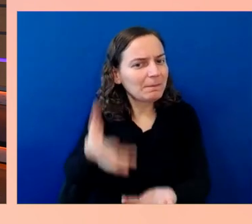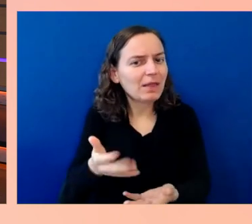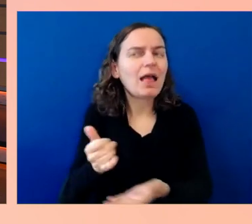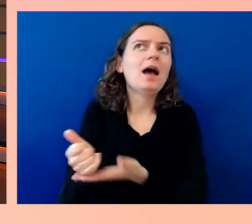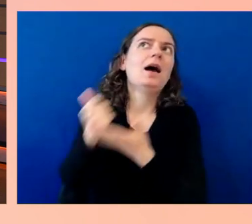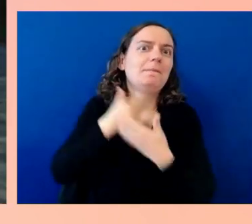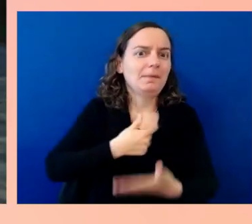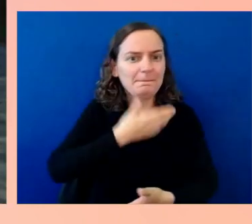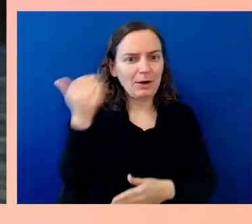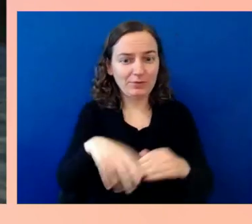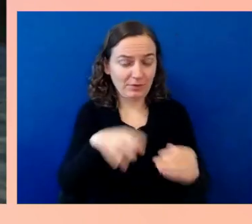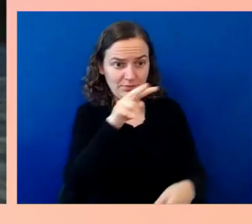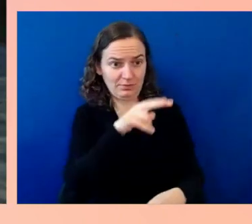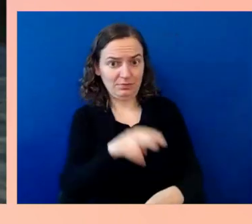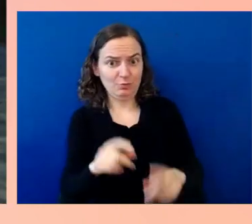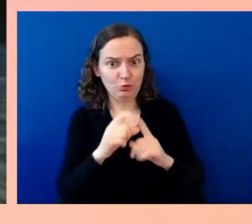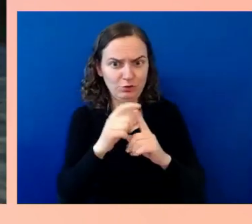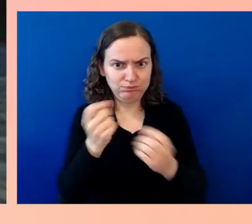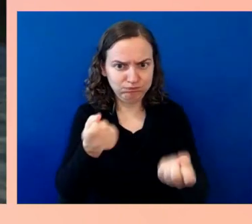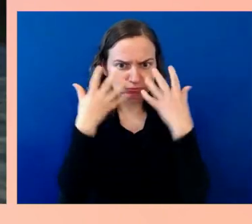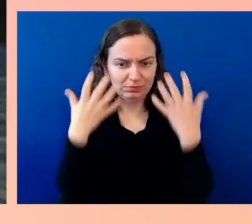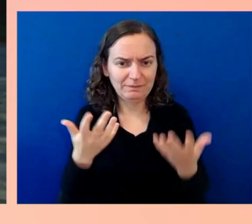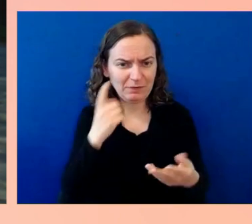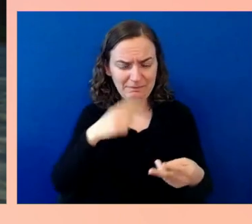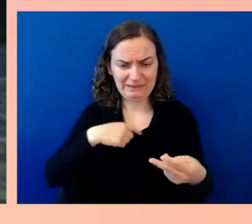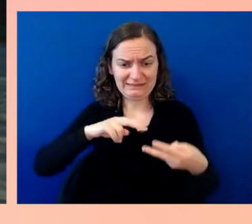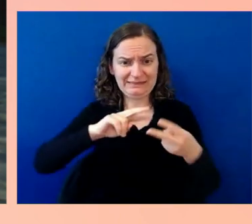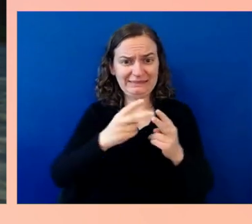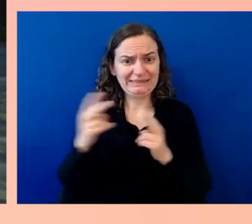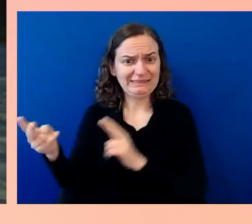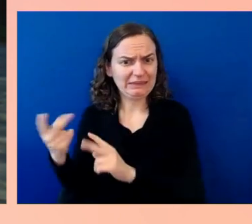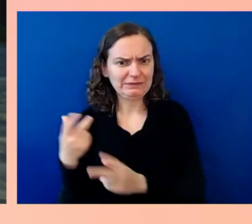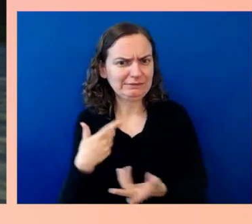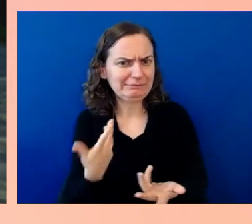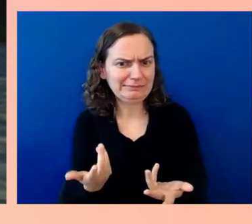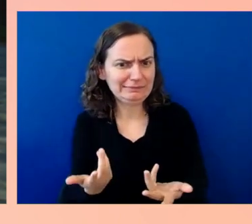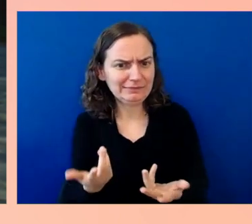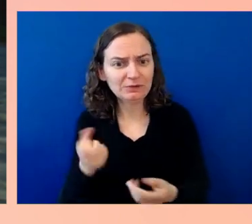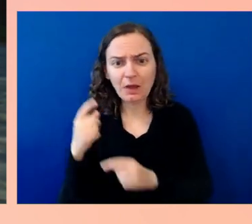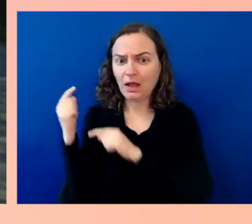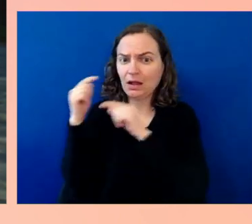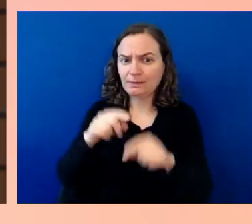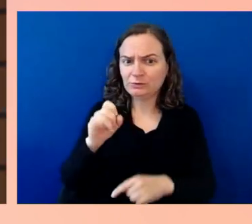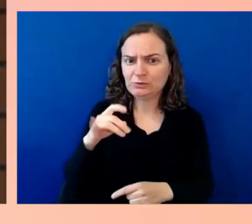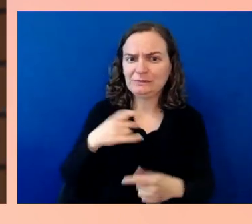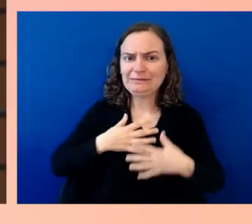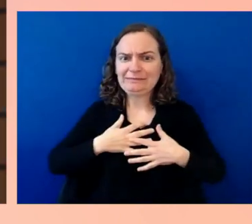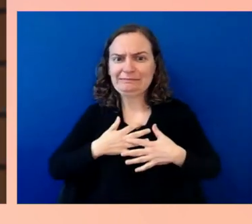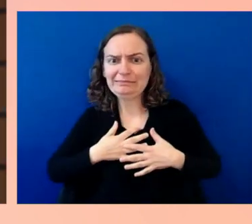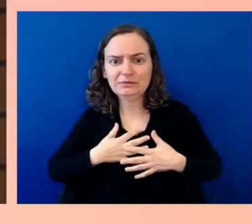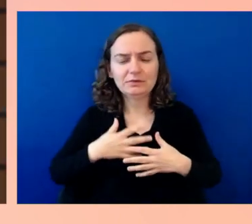and they've been actually giving me feedback, saying, "How do they know how to put on a conference with dyslexic speakers?" I'm like, "Because they co-created.